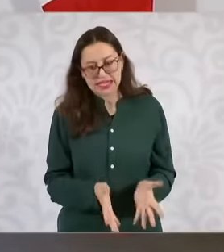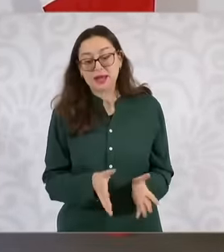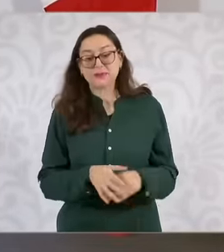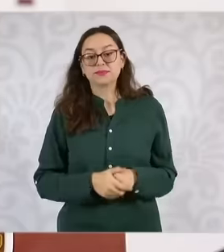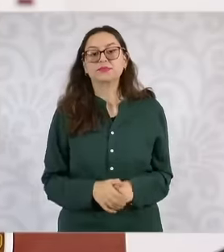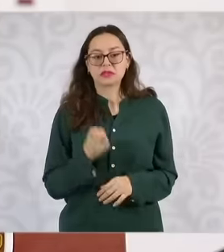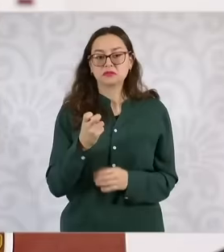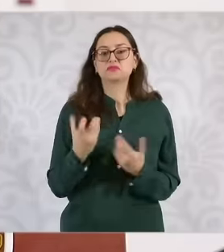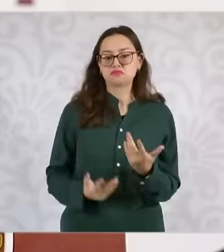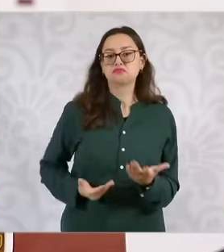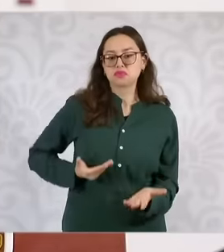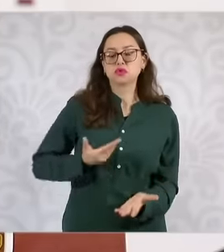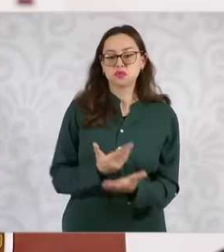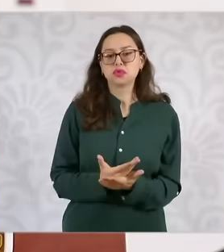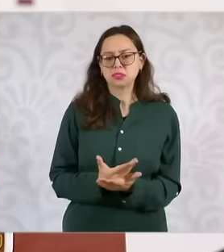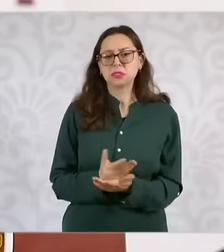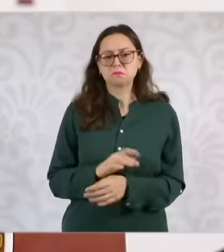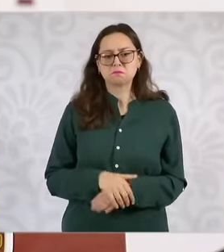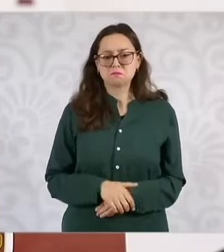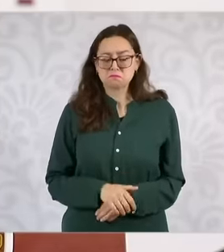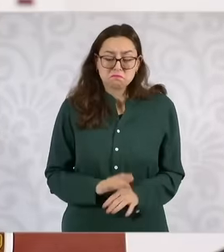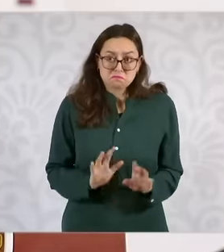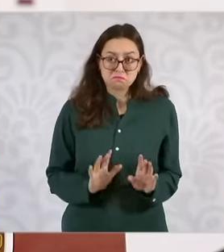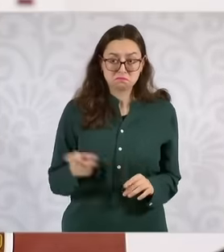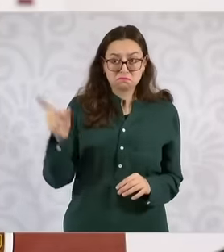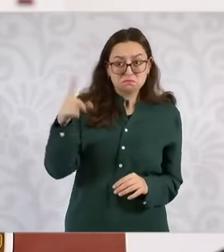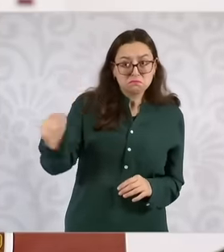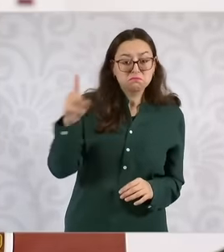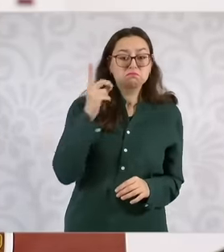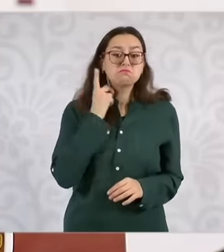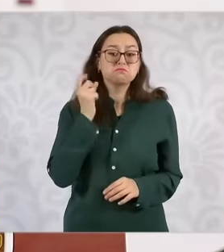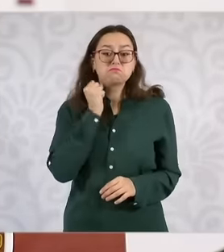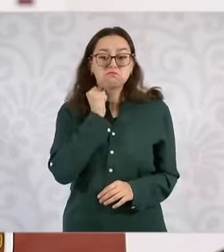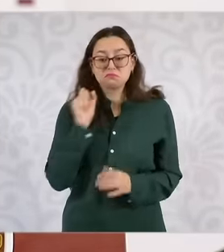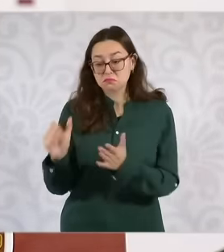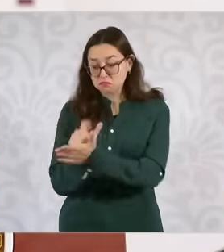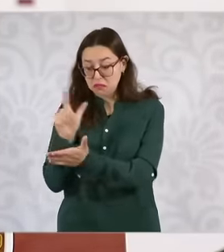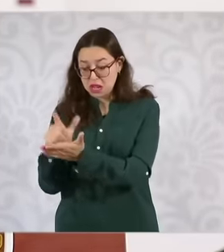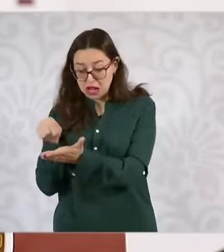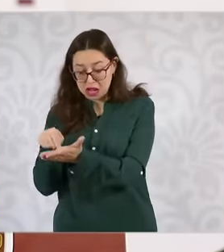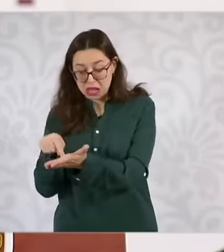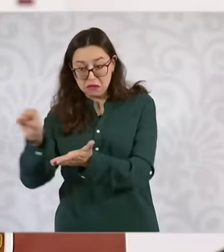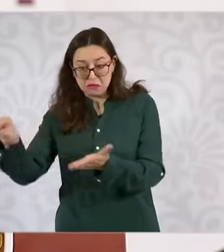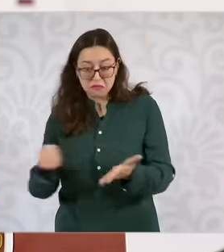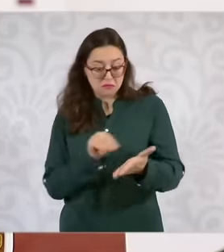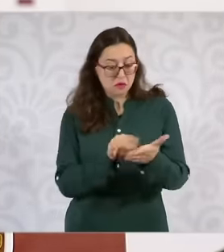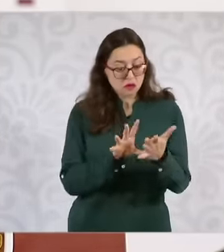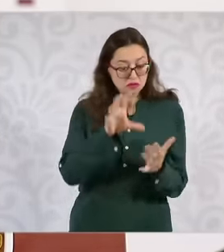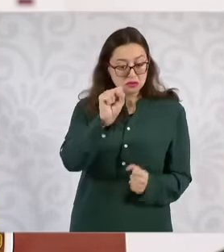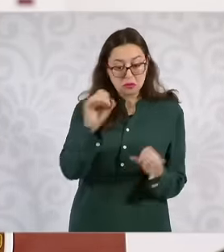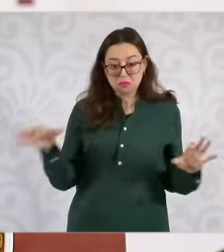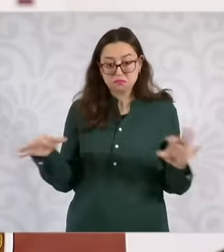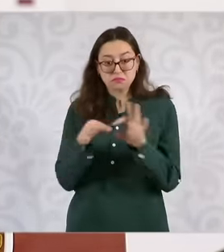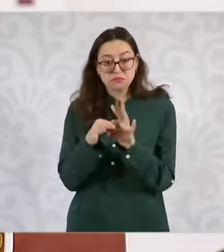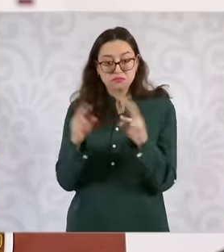proposal of the comrades and therefore it is to pass what What is in the law in the Constitution is an